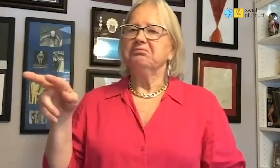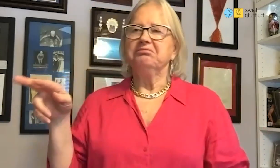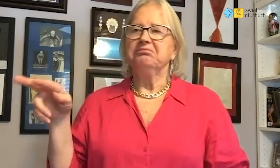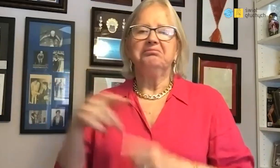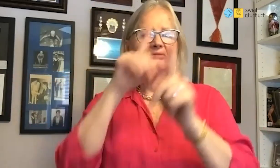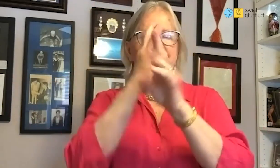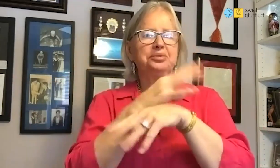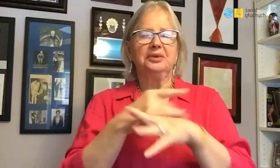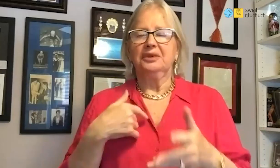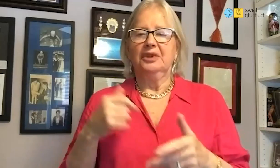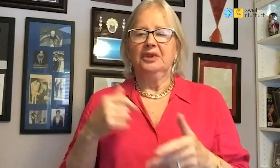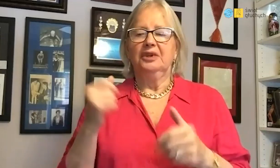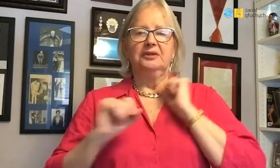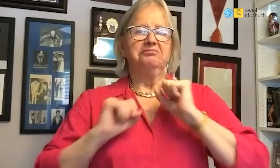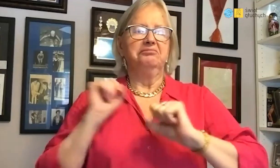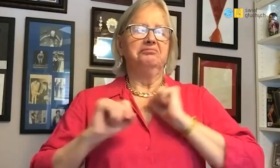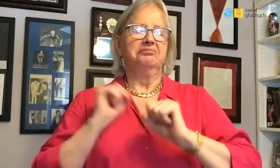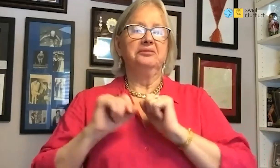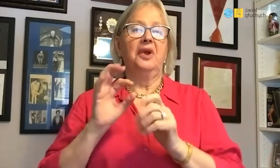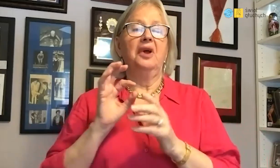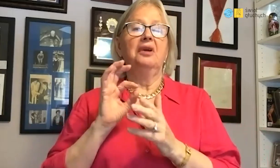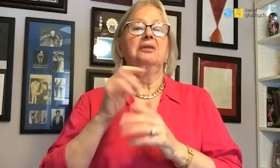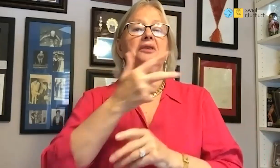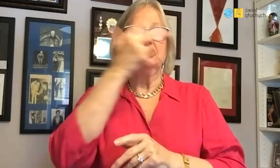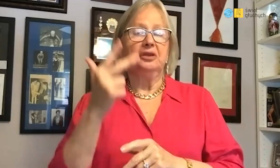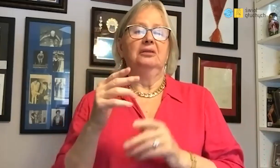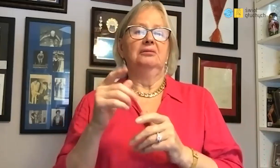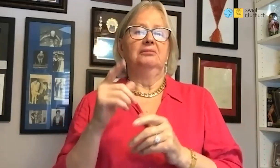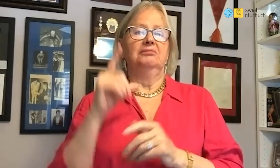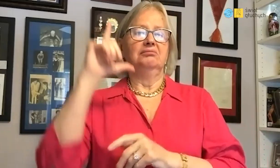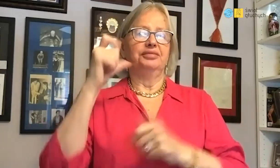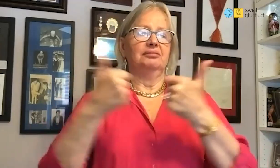I personally didn't feel lossy, I focused on exercising and swimming. Next day the competition began.